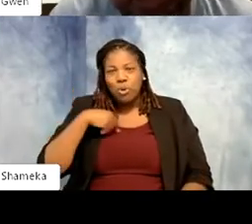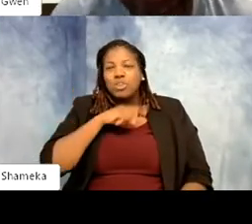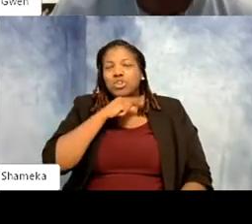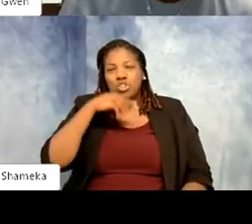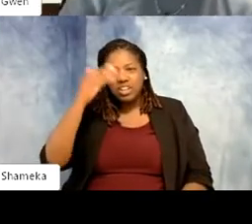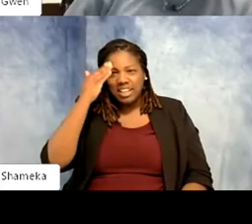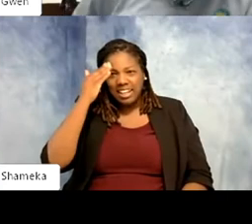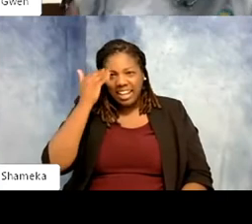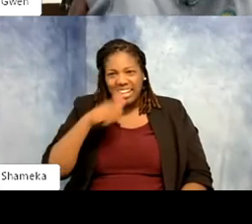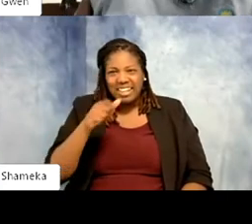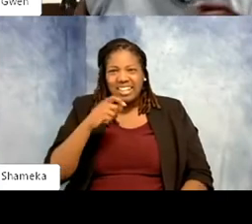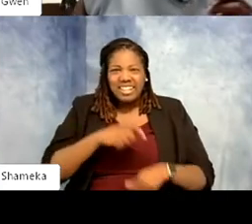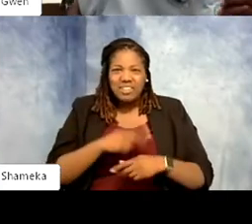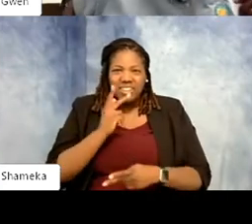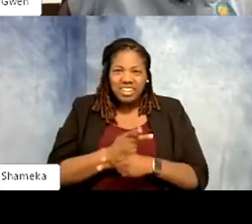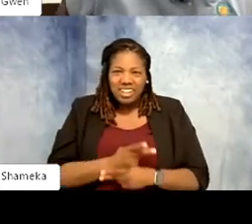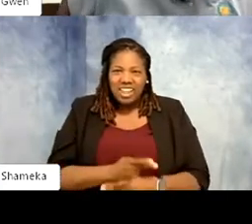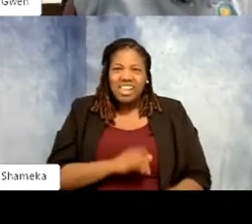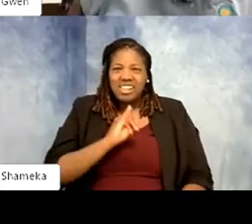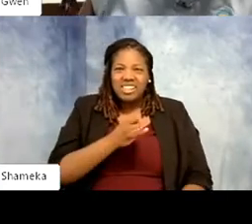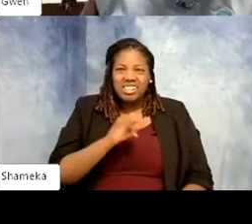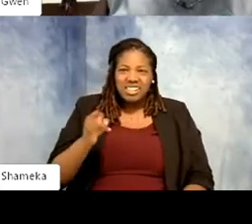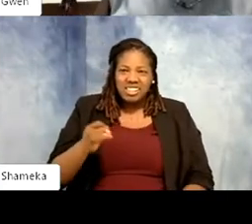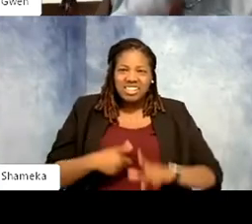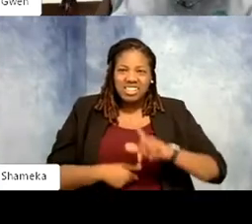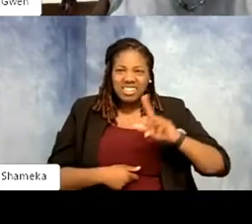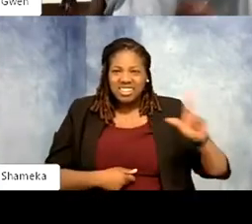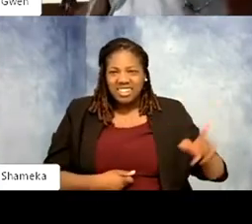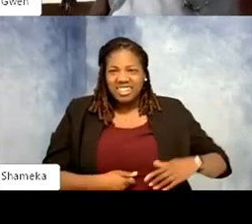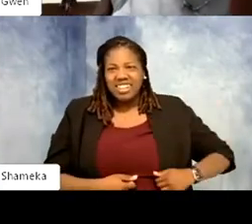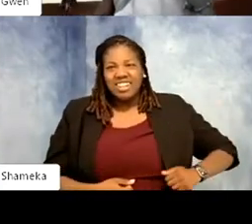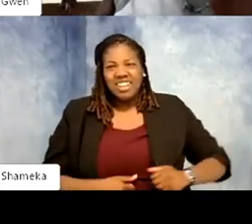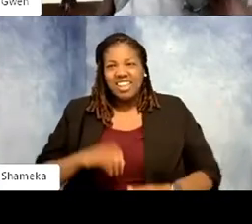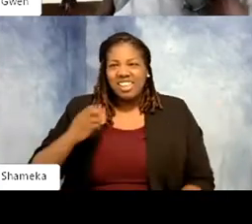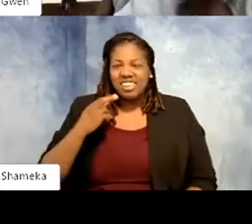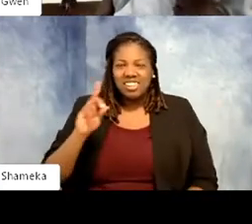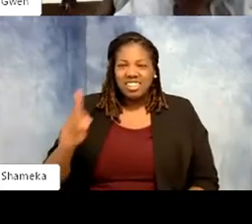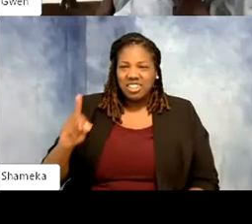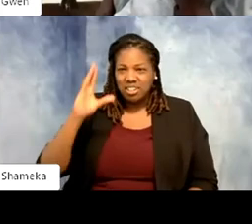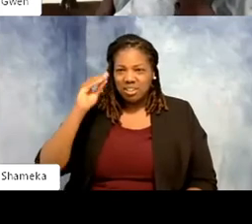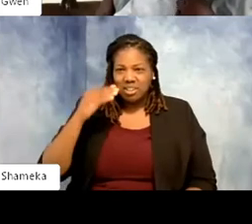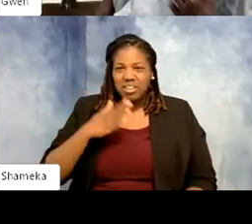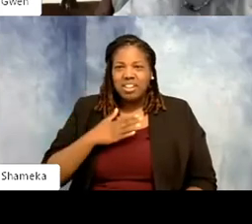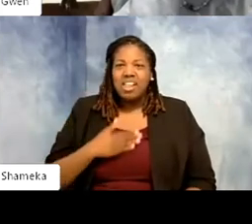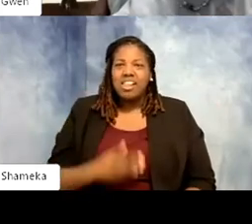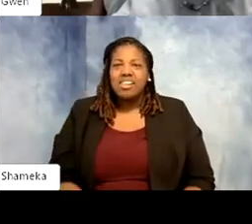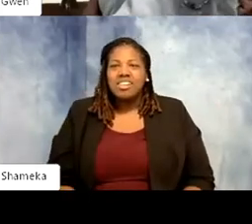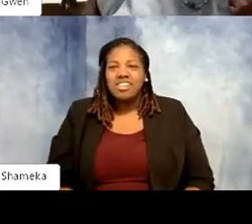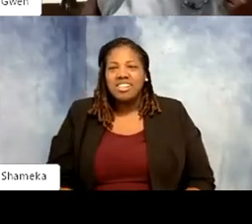Shellie: just to be clear, JJ your pet bird is the one on the left. Gwen: And Chaz is a little dude, he belongs to me, we're not going to worry about trading him i'll keep him.